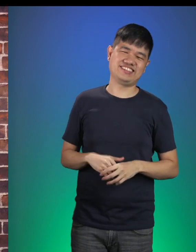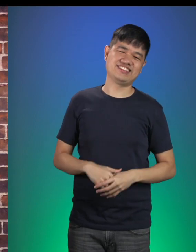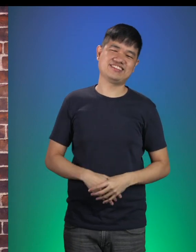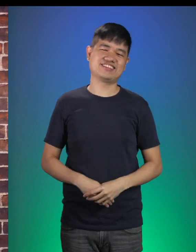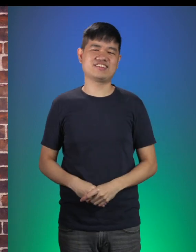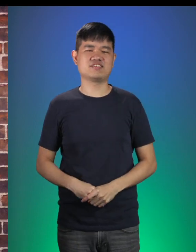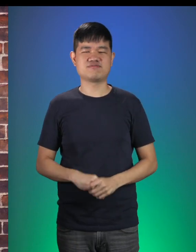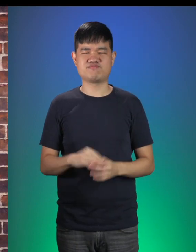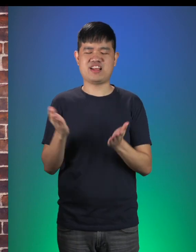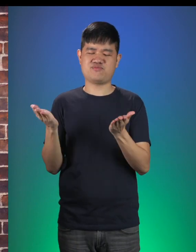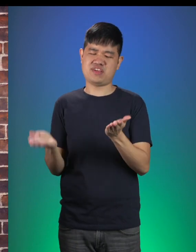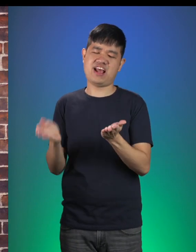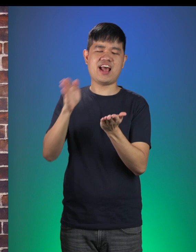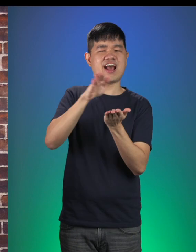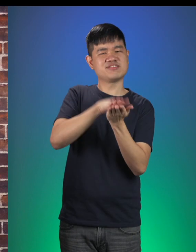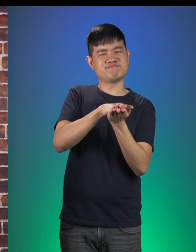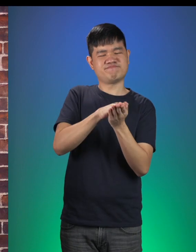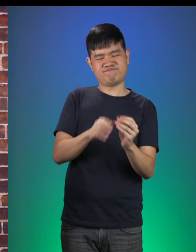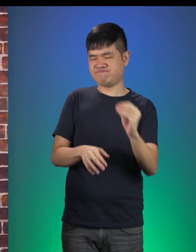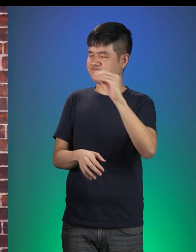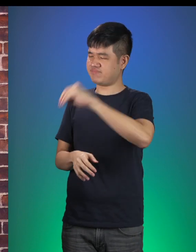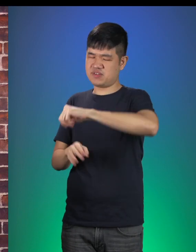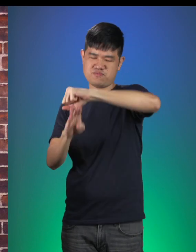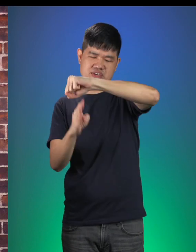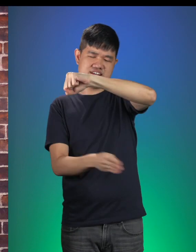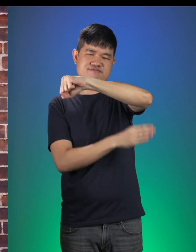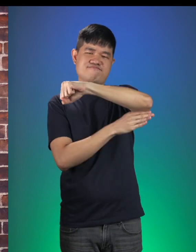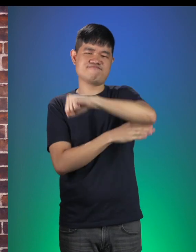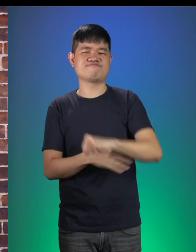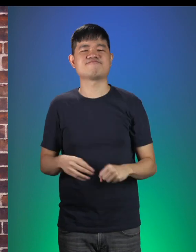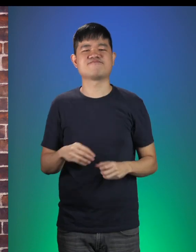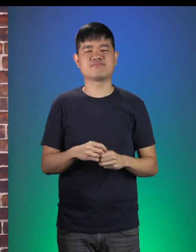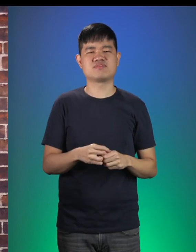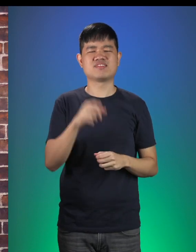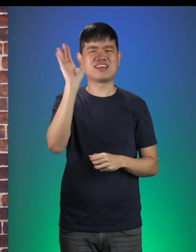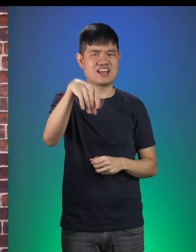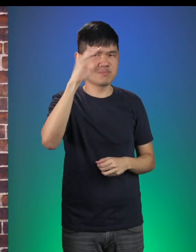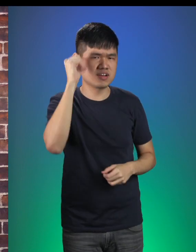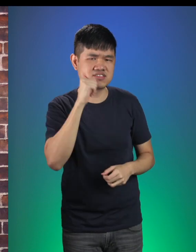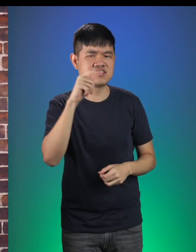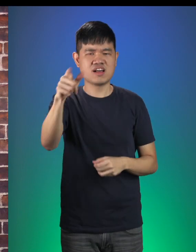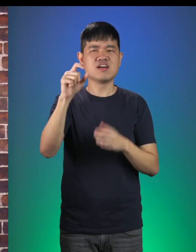And I shall fold it, and put it into my basket. Hey boys and girls, you too can write a card for someone.